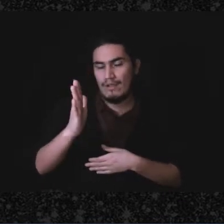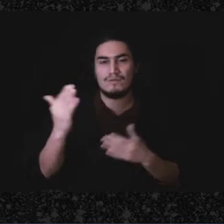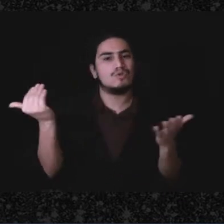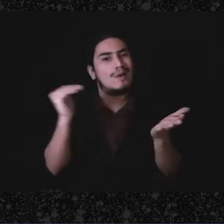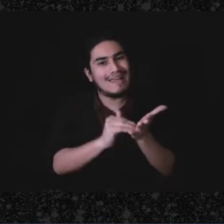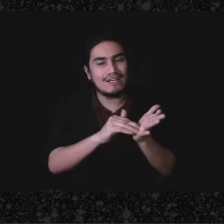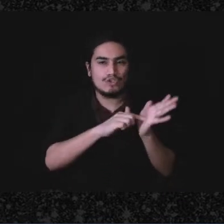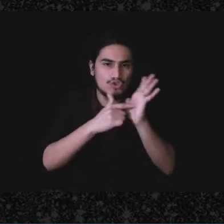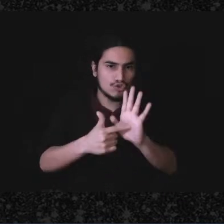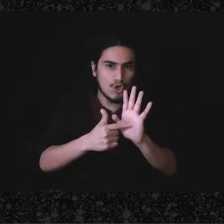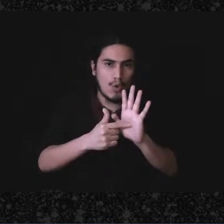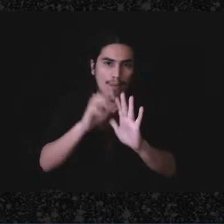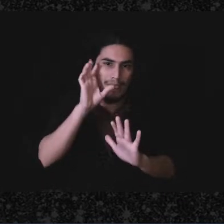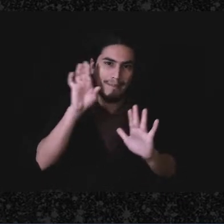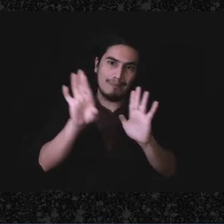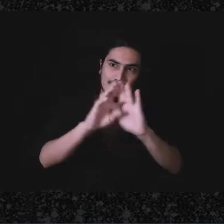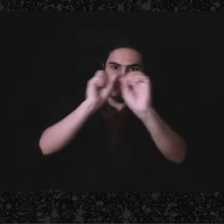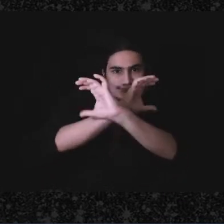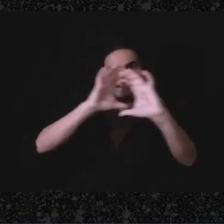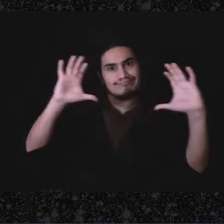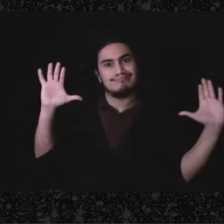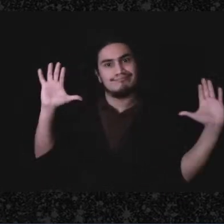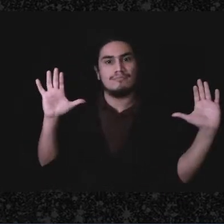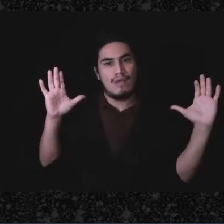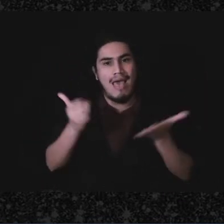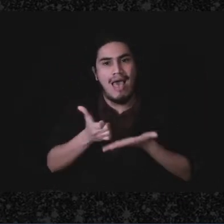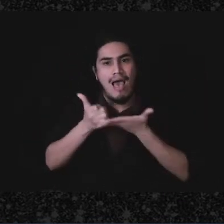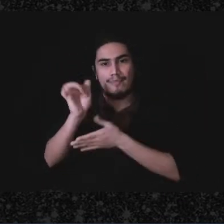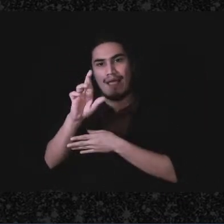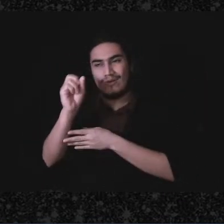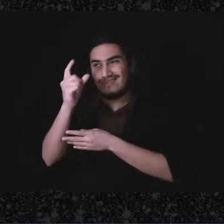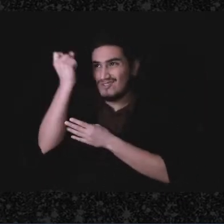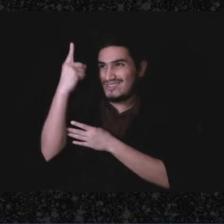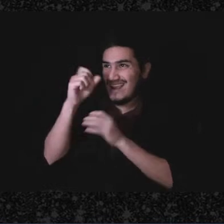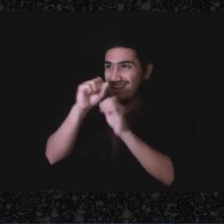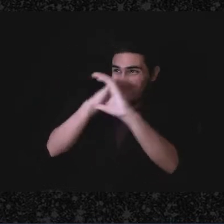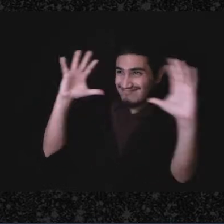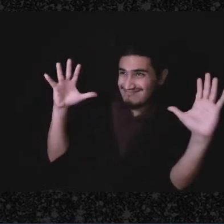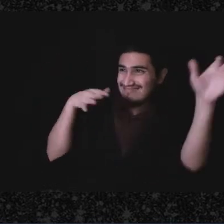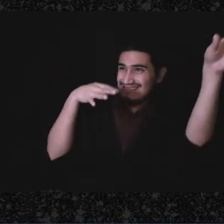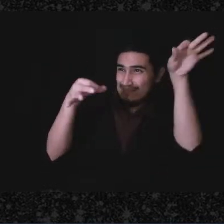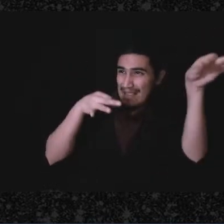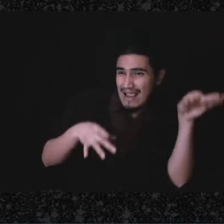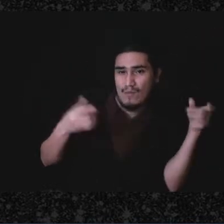can, if it's-if the IRS can follow the money you won't have a problem, especially if